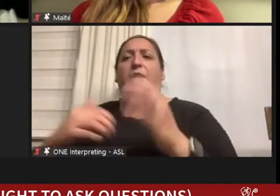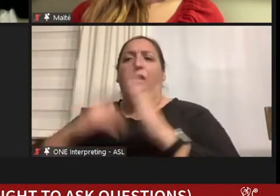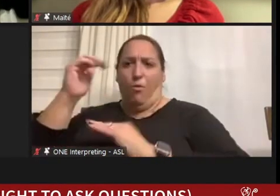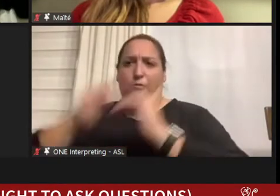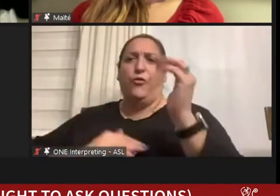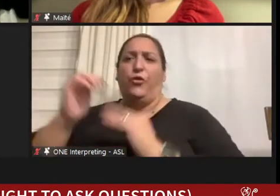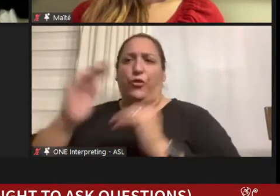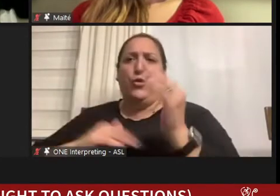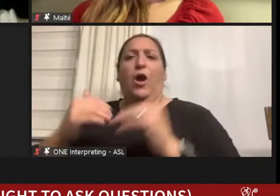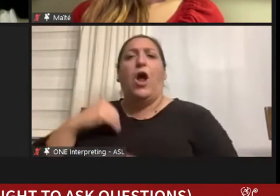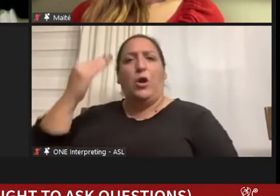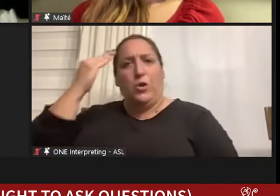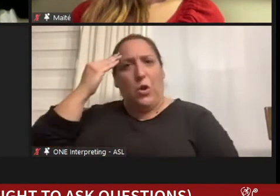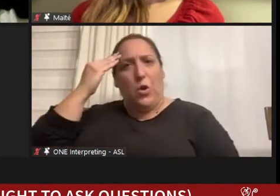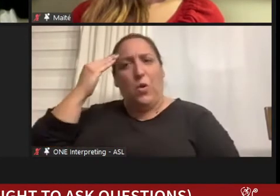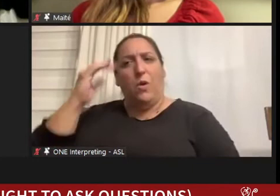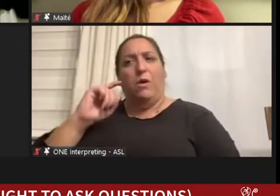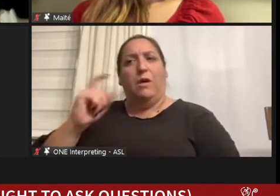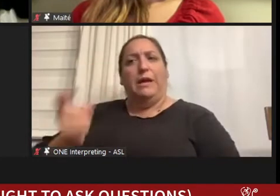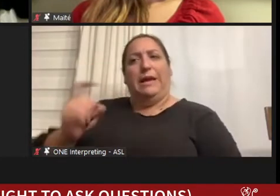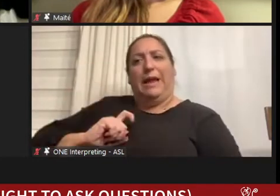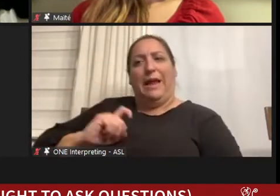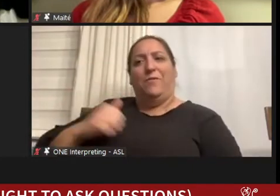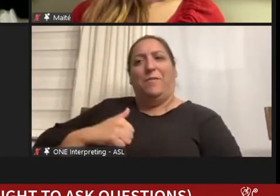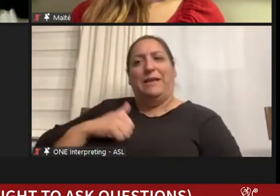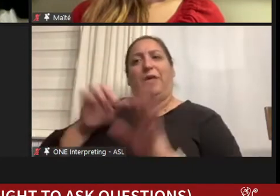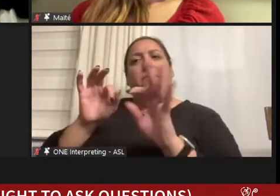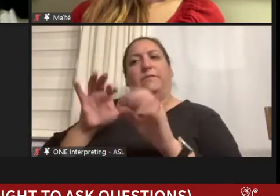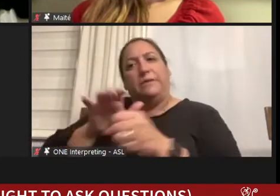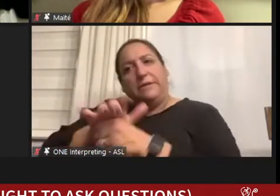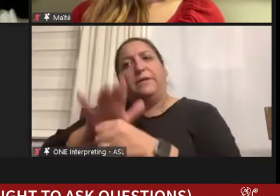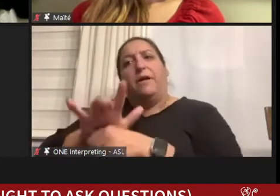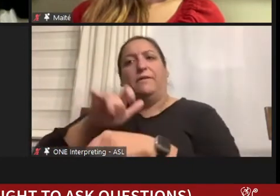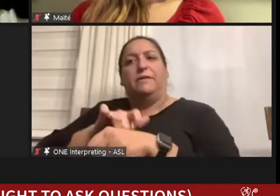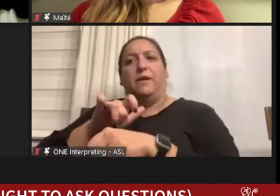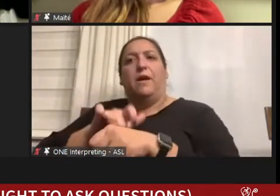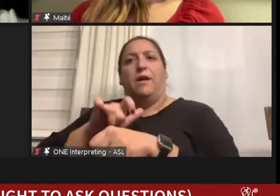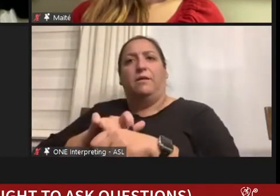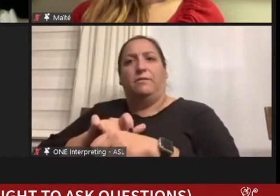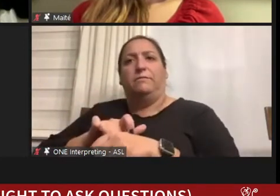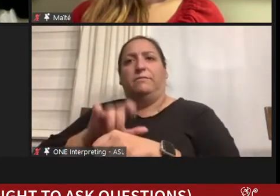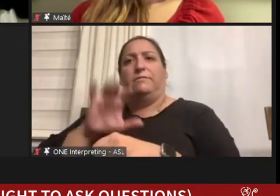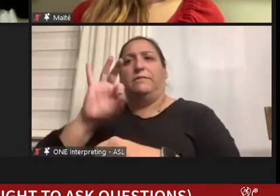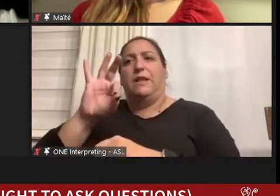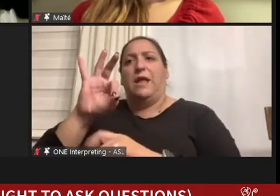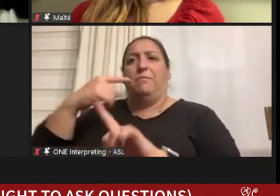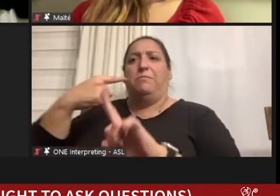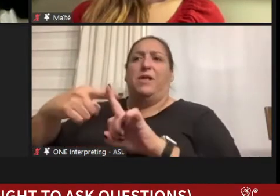give myself significant period of time, 9+ months to get each and every patient